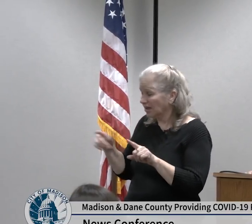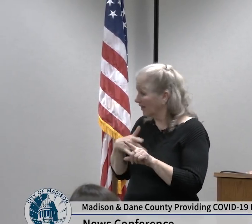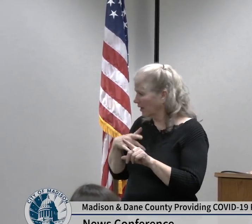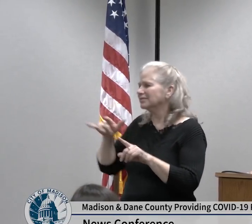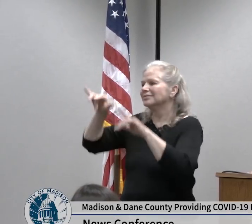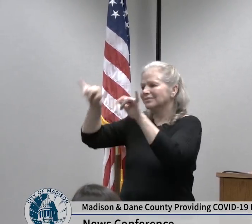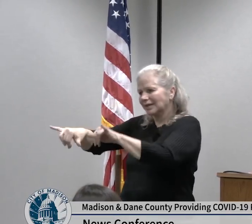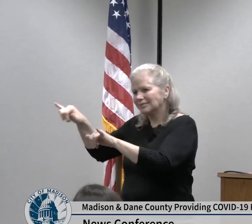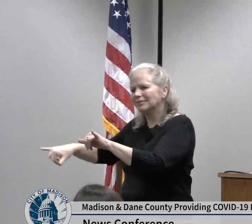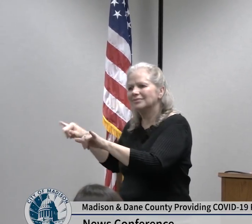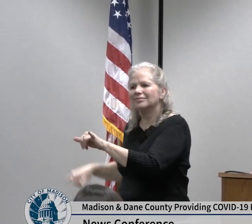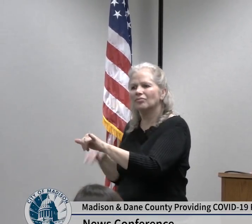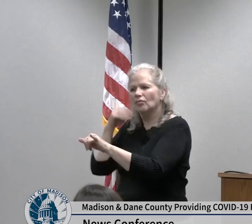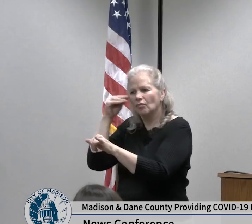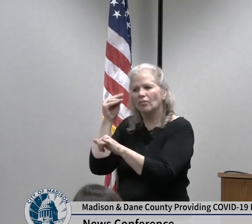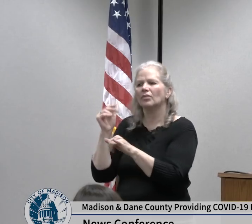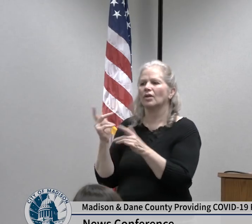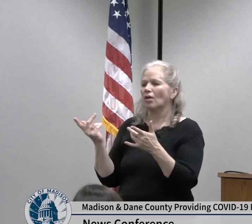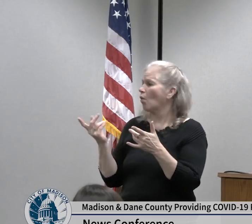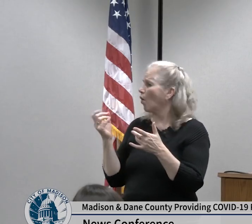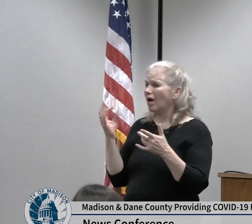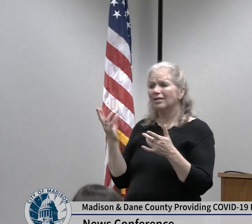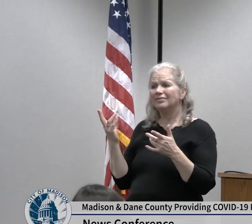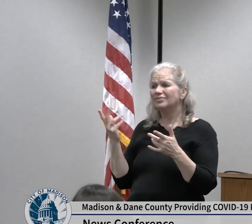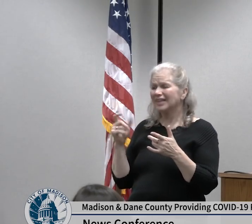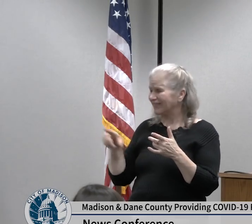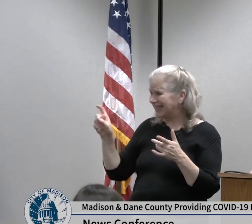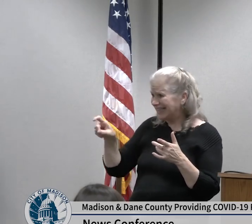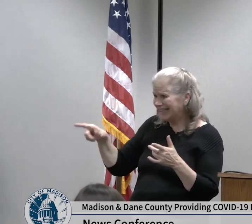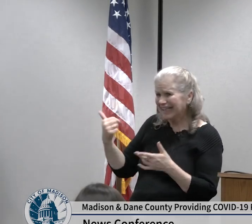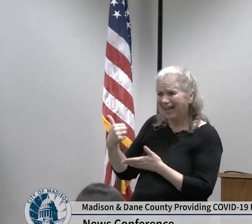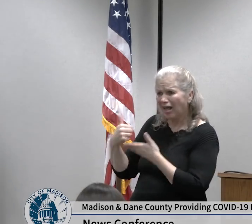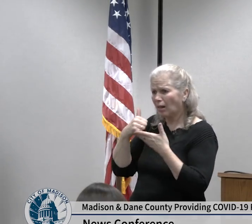information if you need it and with that I'll pass it over to Janelle Heinrich